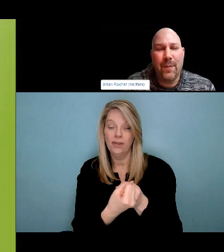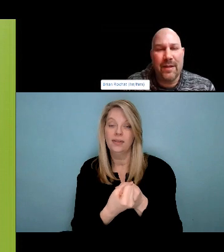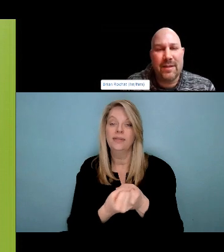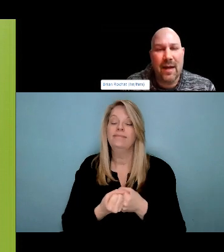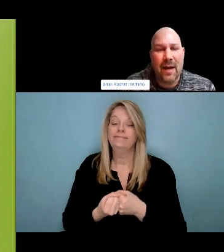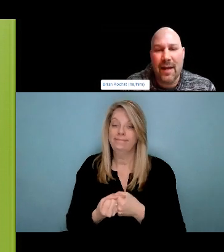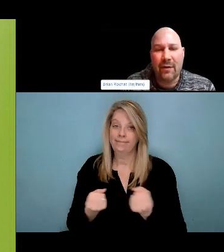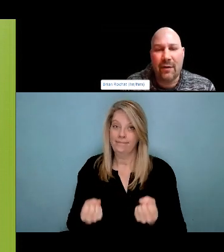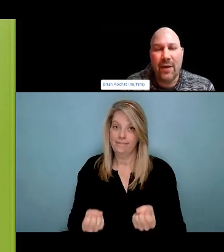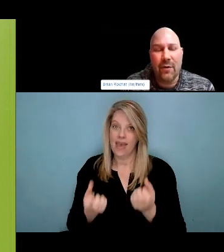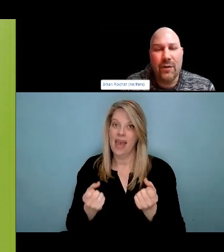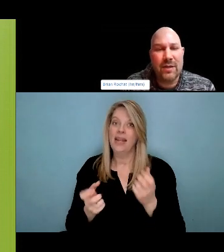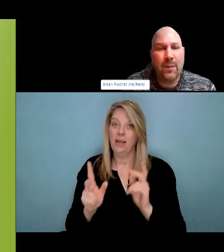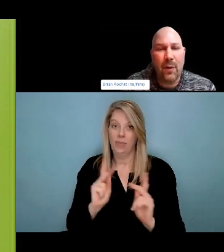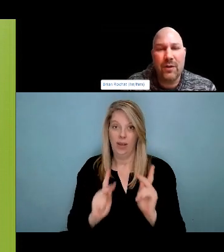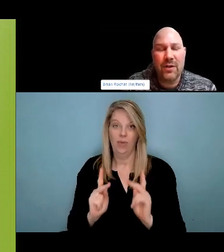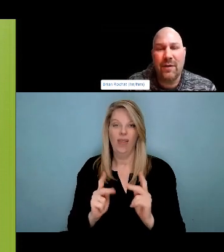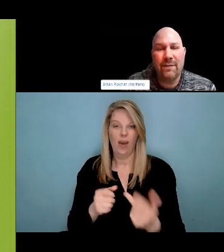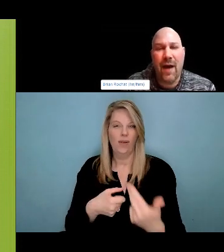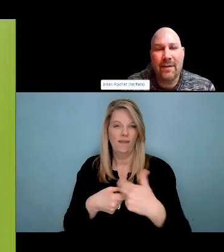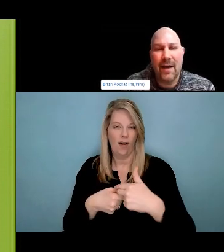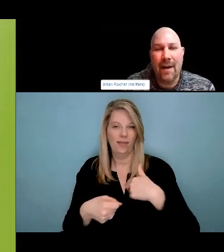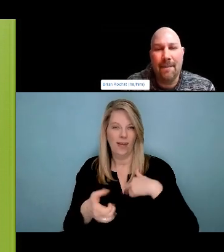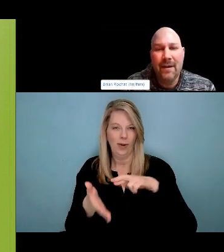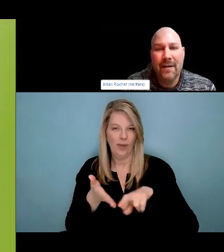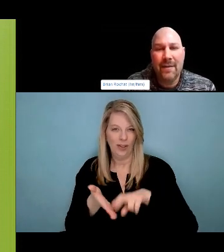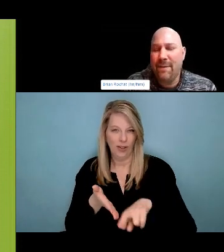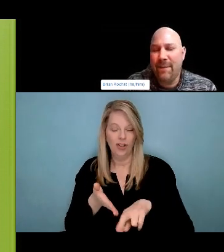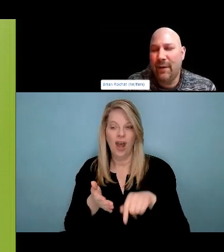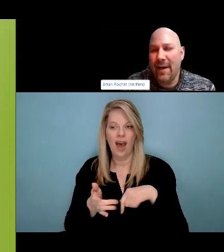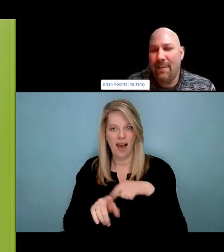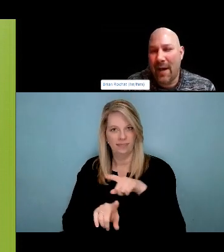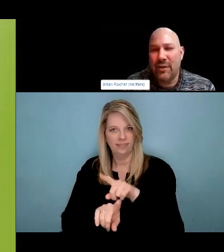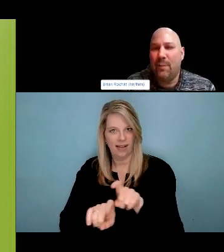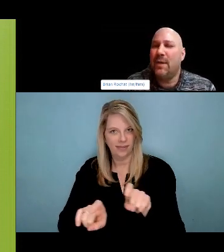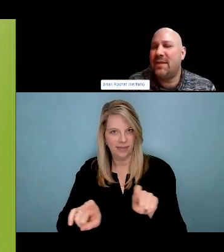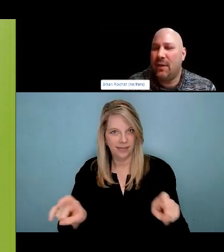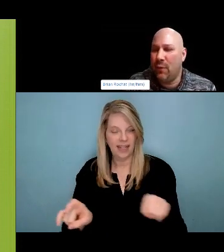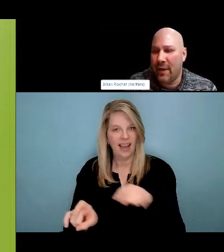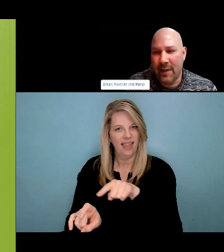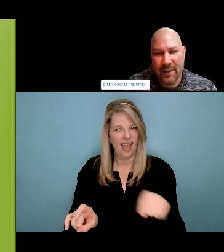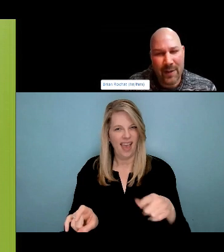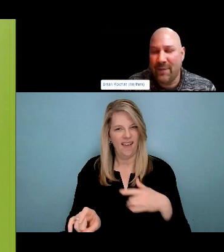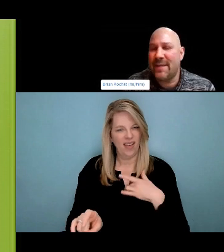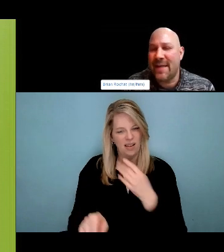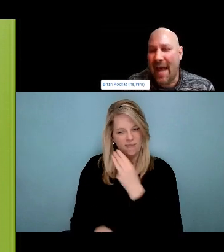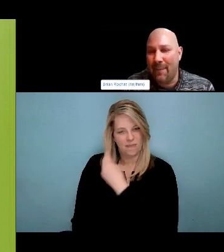We don't turn to separate boundaries. Boundaries are important, but we still want to make sure